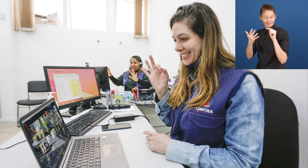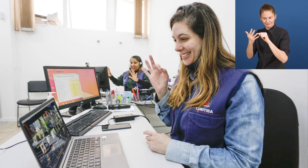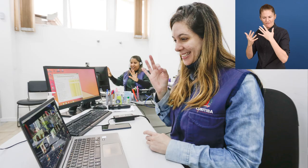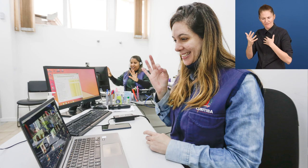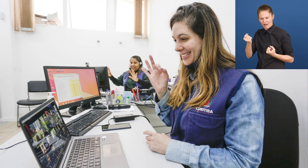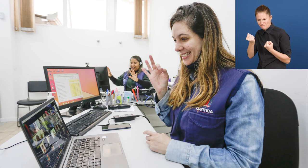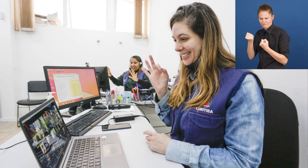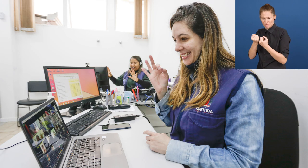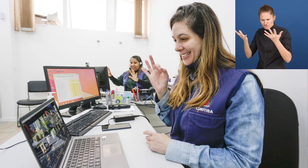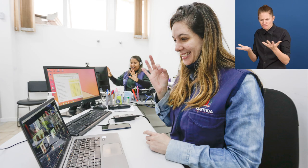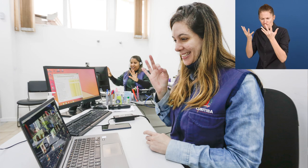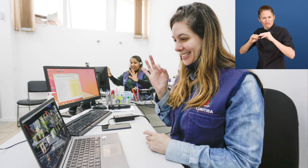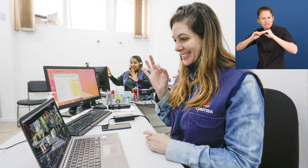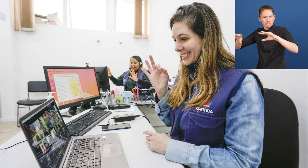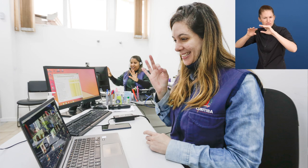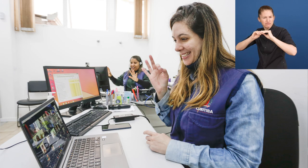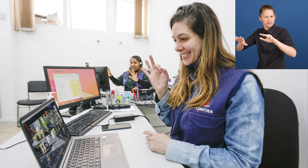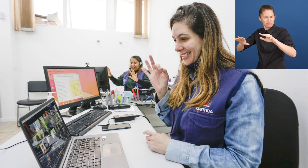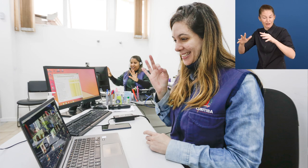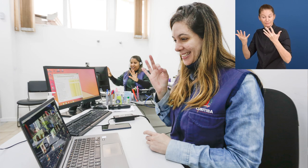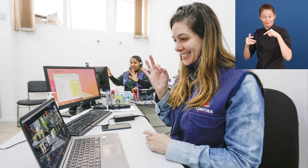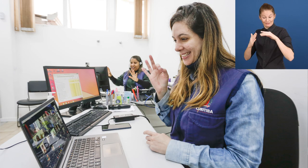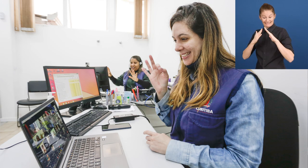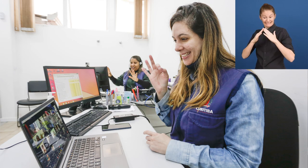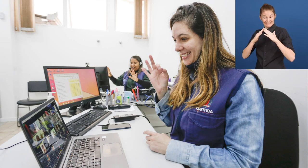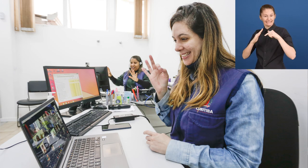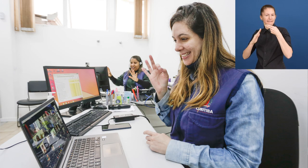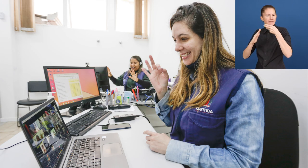the city of Curitiba launched the „Conversation in Libras“ programme,